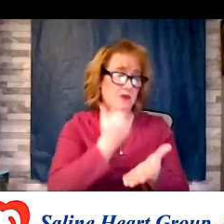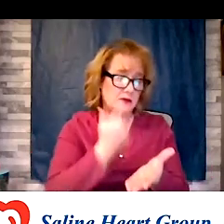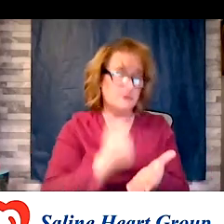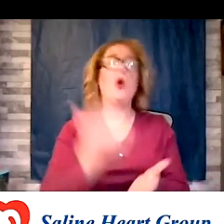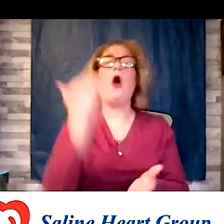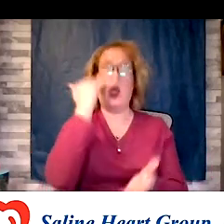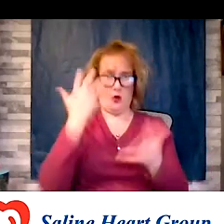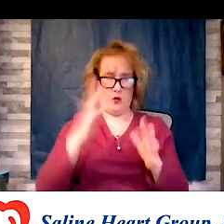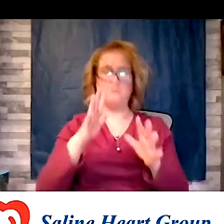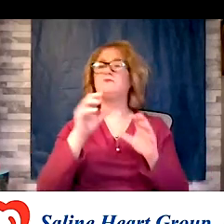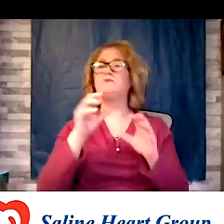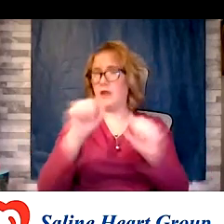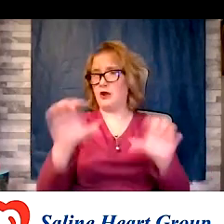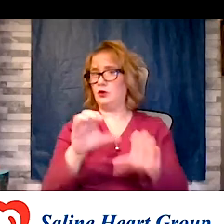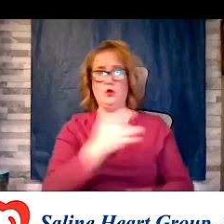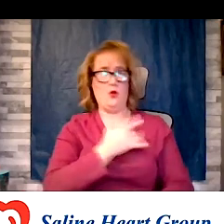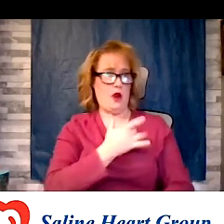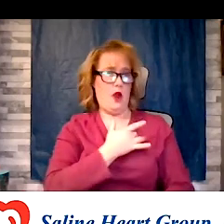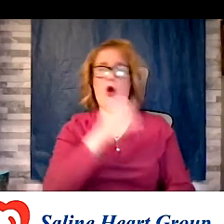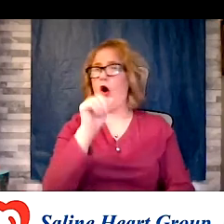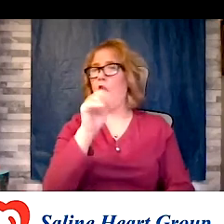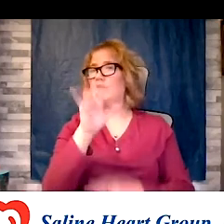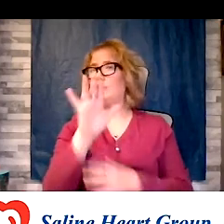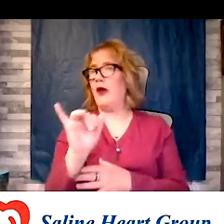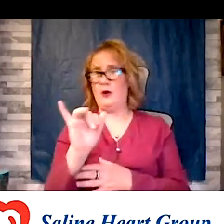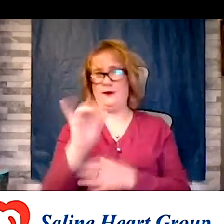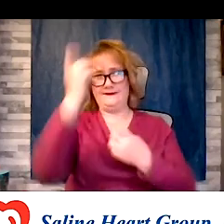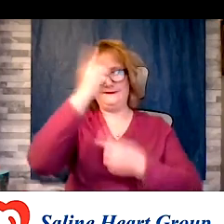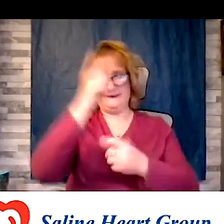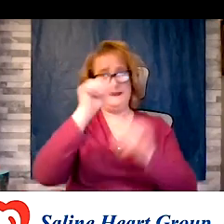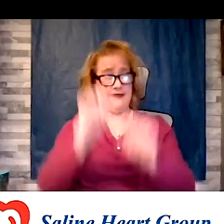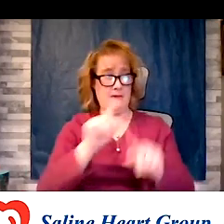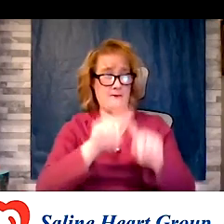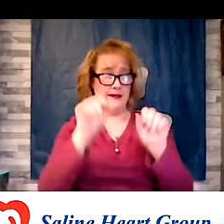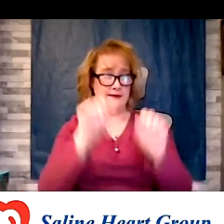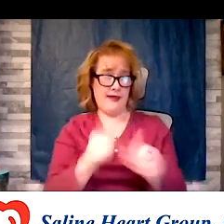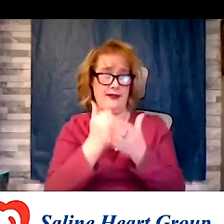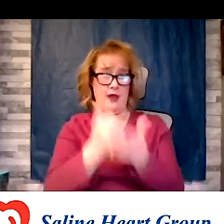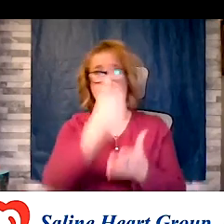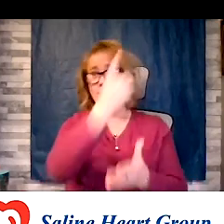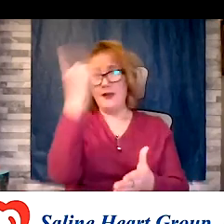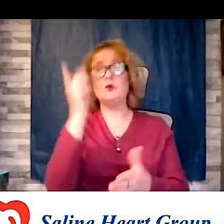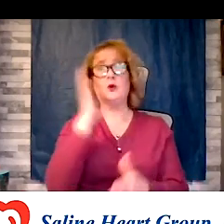disease, reverse blockages but can it help dementia. We're going to see because again we think many of these processes